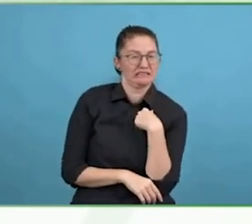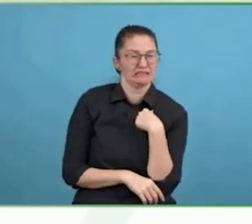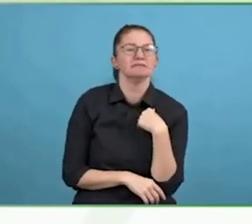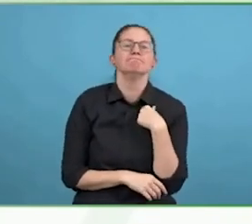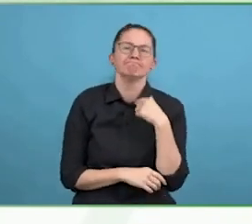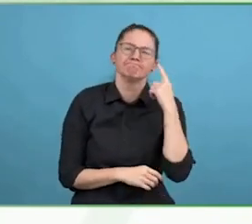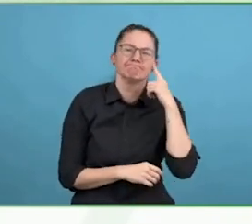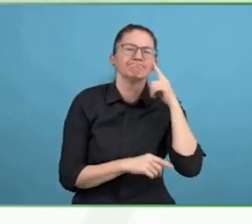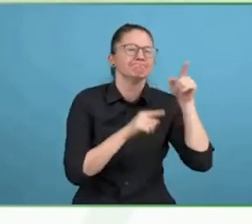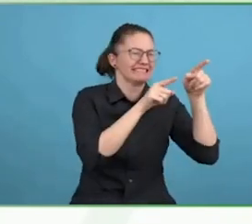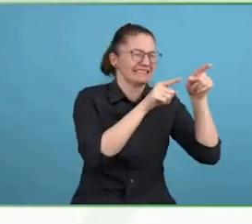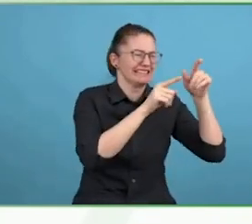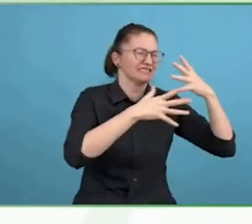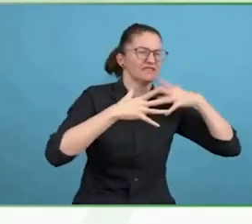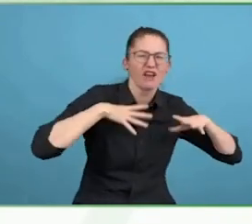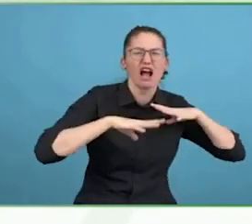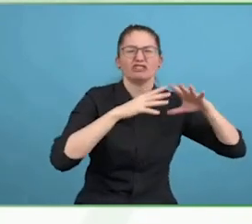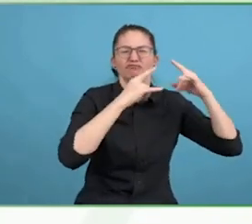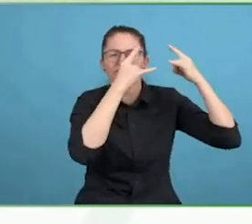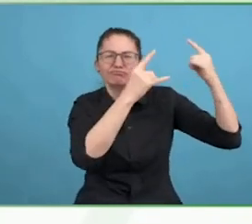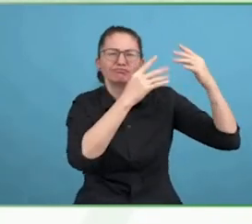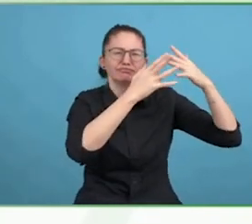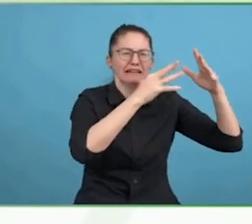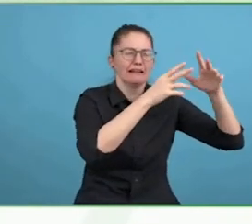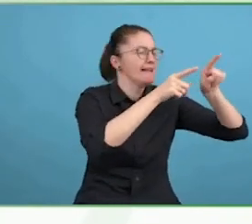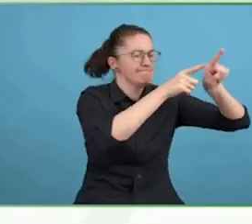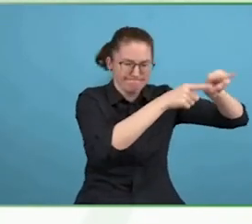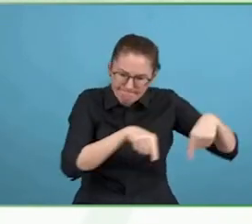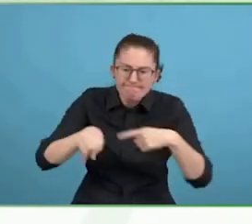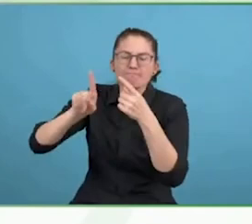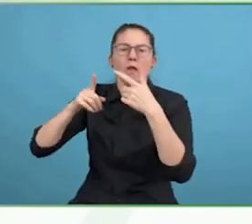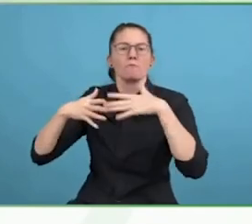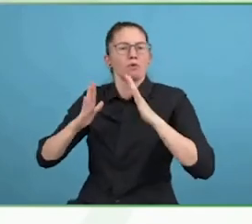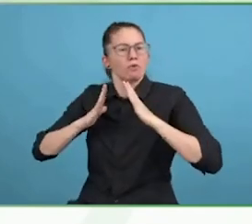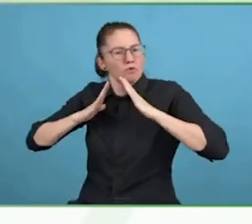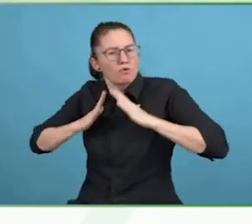arm and spent a year in hospital. The 37 operations to rebuild my life.